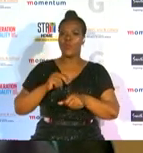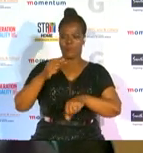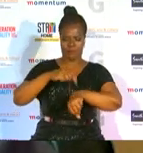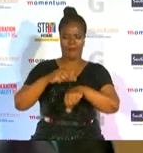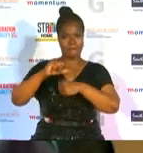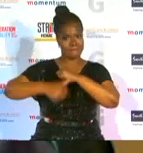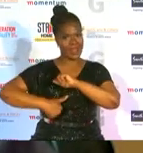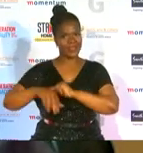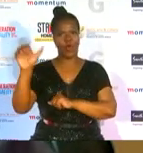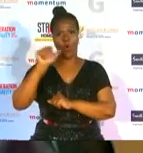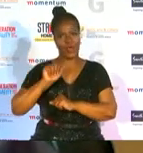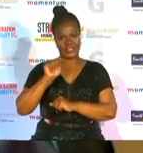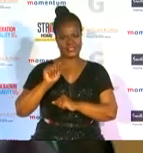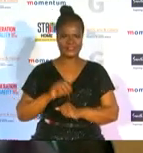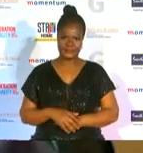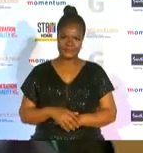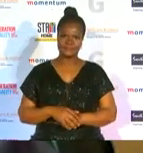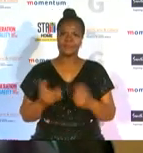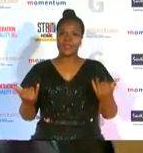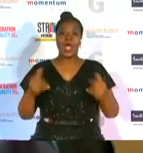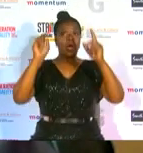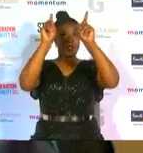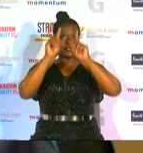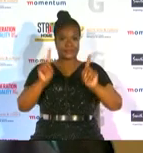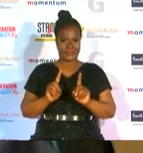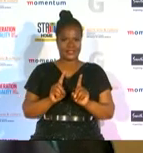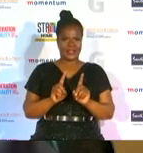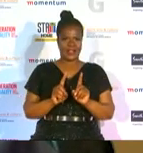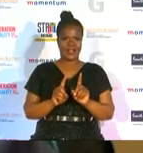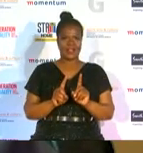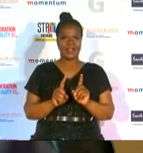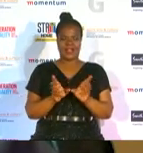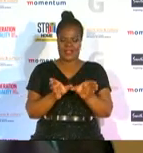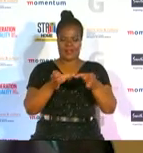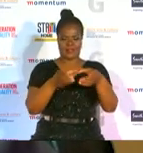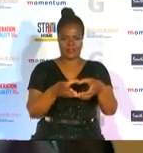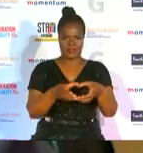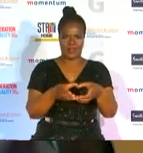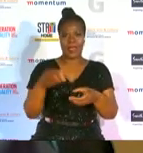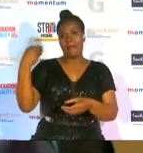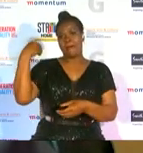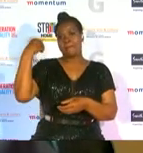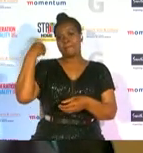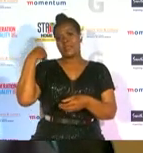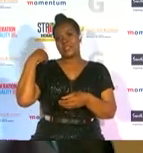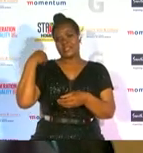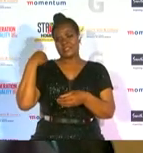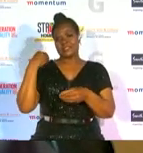special category the minister's awards recognizes the outstanding efforts